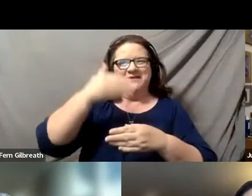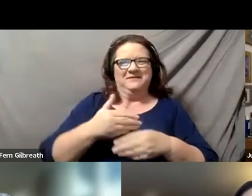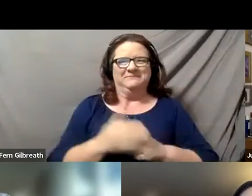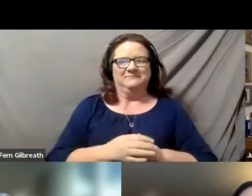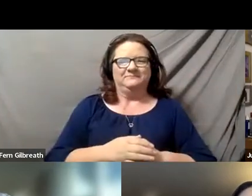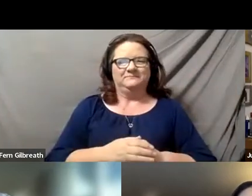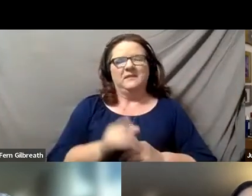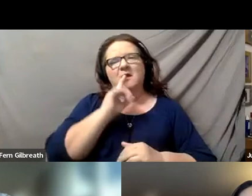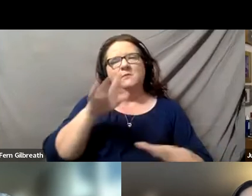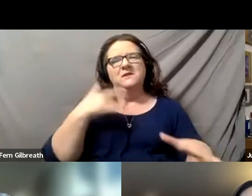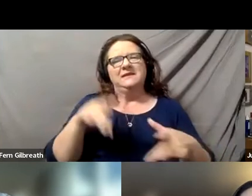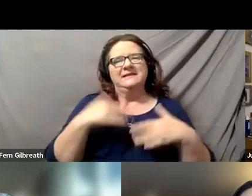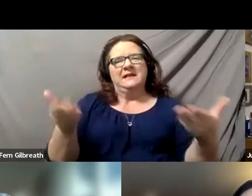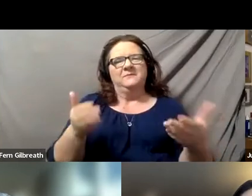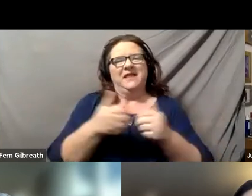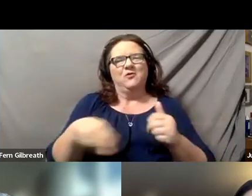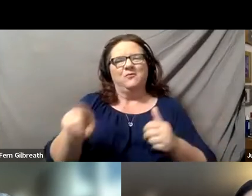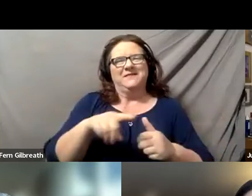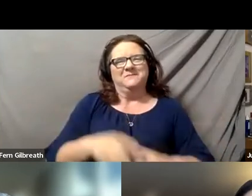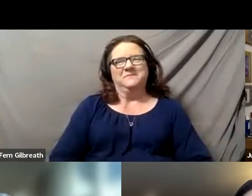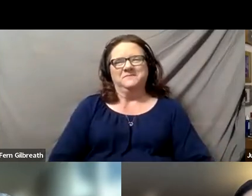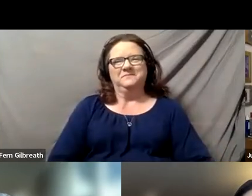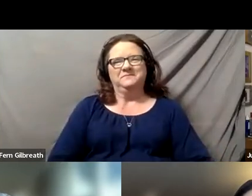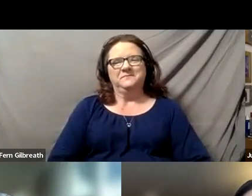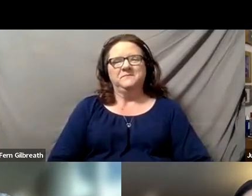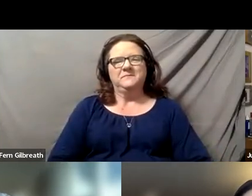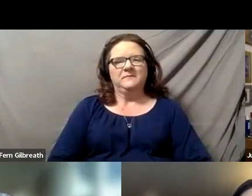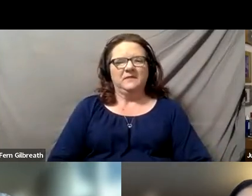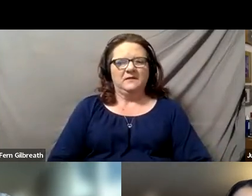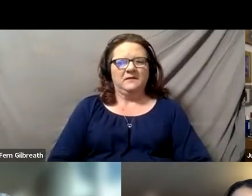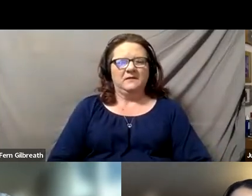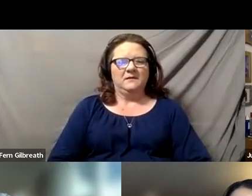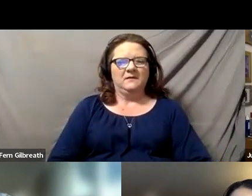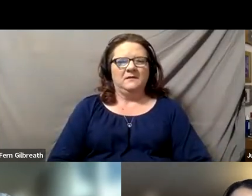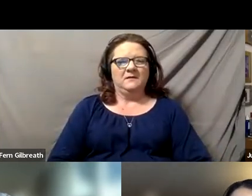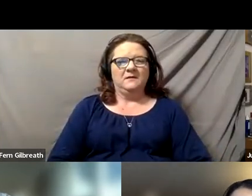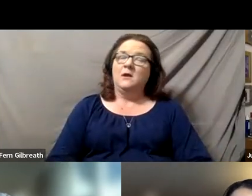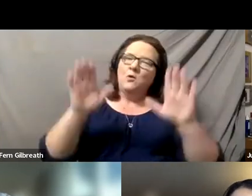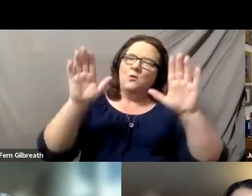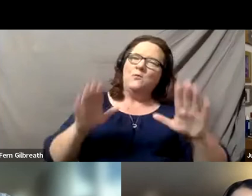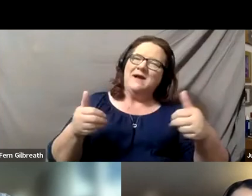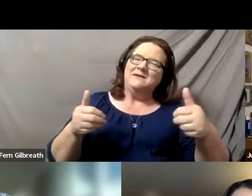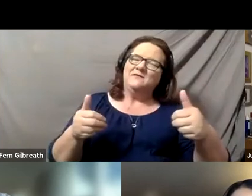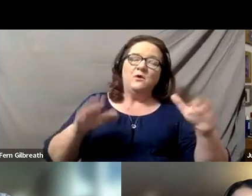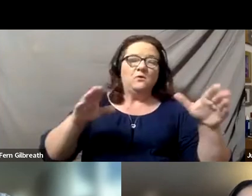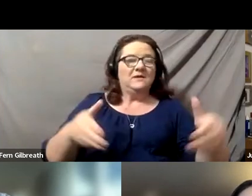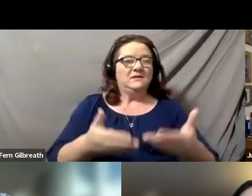So I'm really pleased to be here with you all today. Wonderful. Well with introductions taken care of,